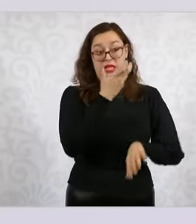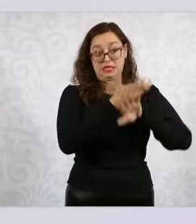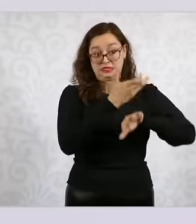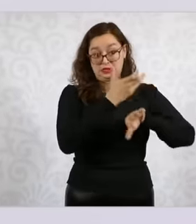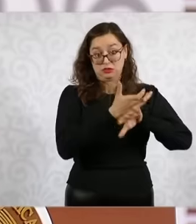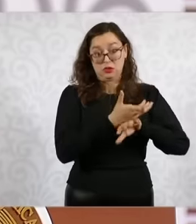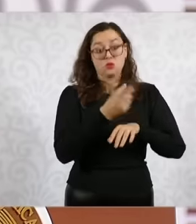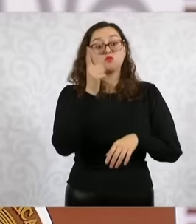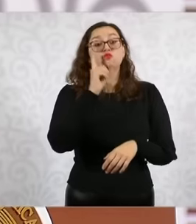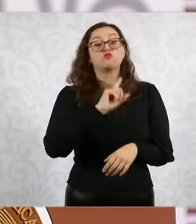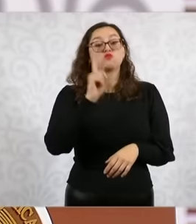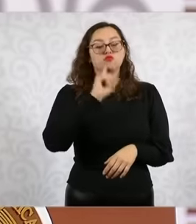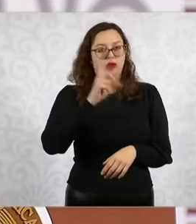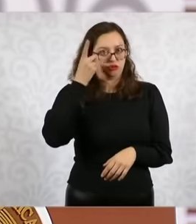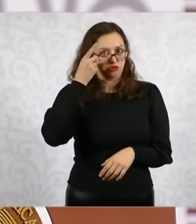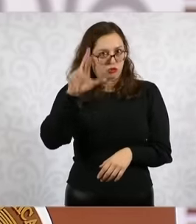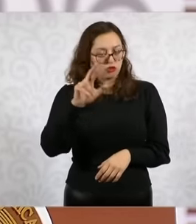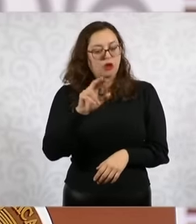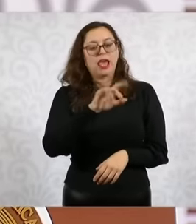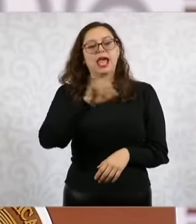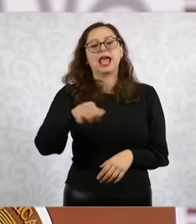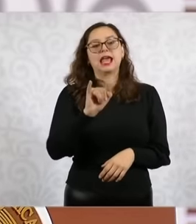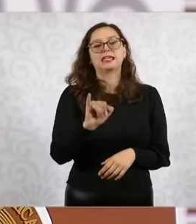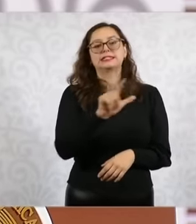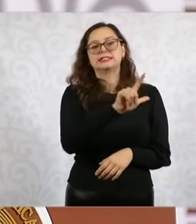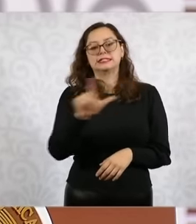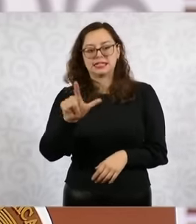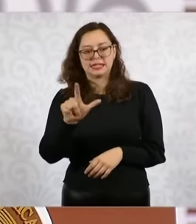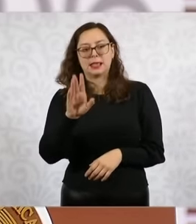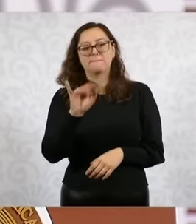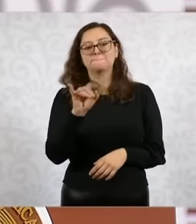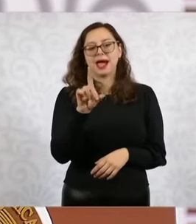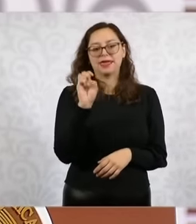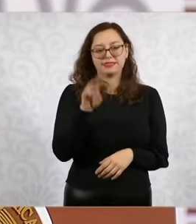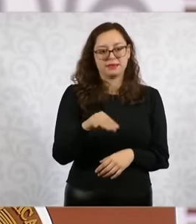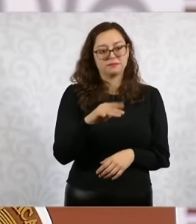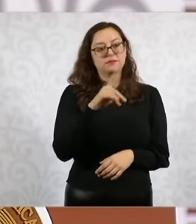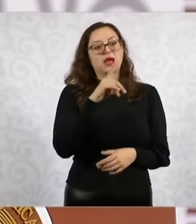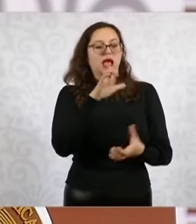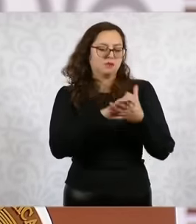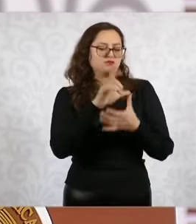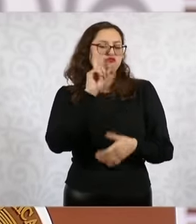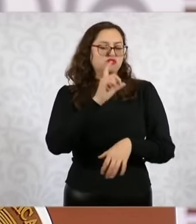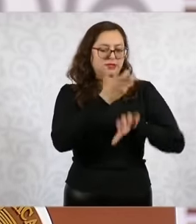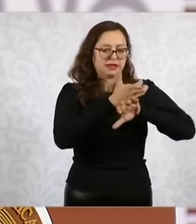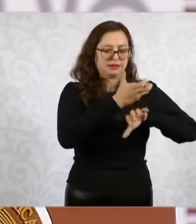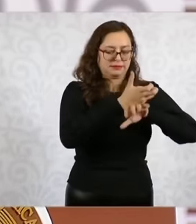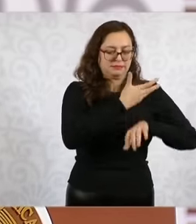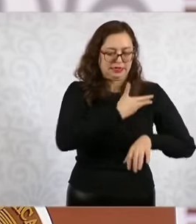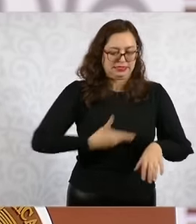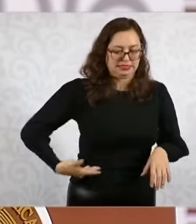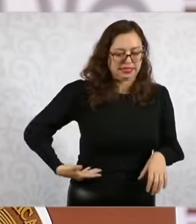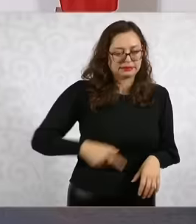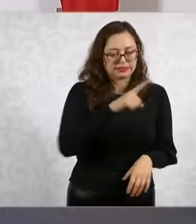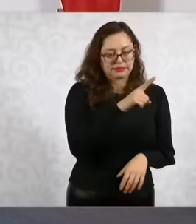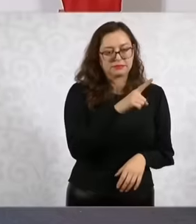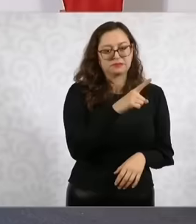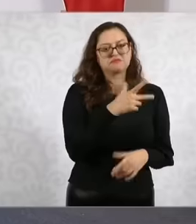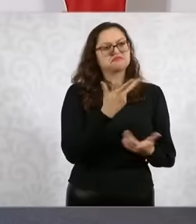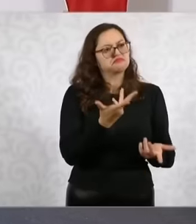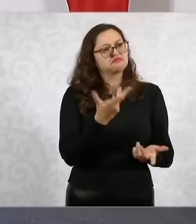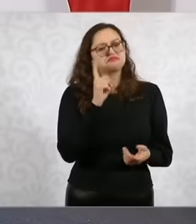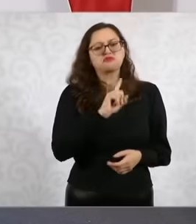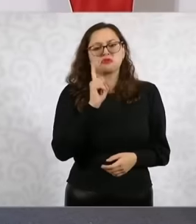of the President of the United States, she is a very nice woman, a very good person, and we talk more than